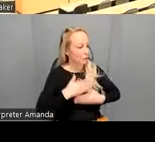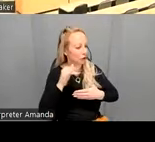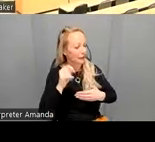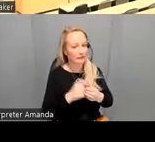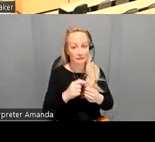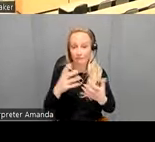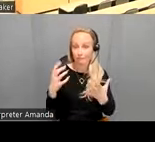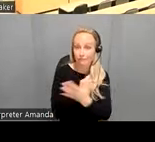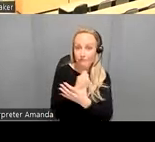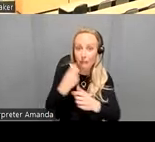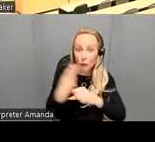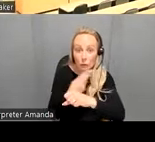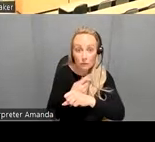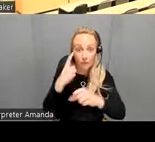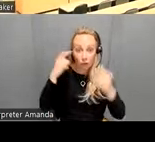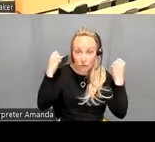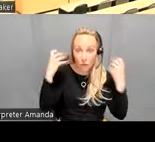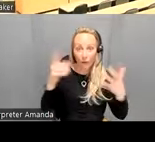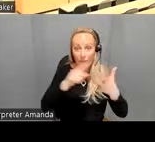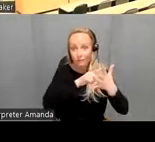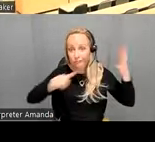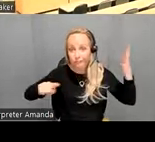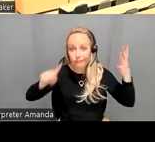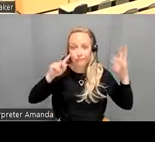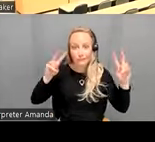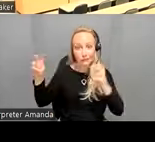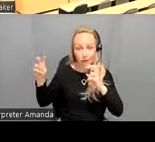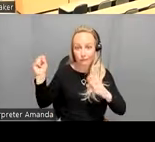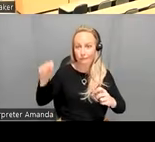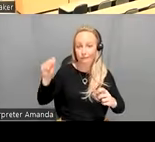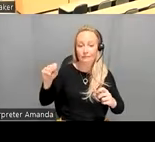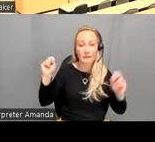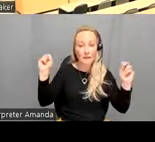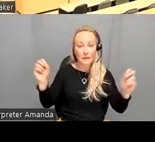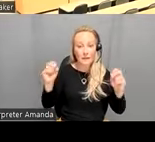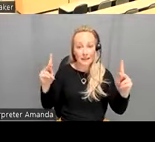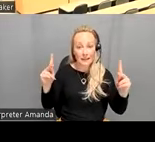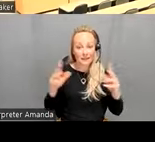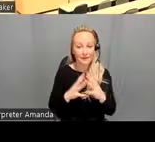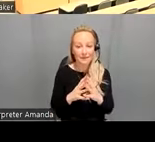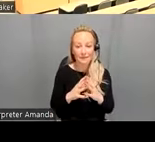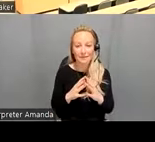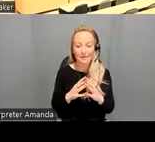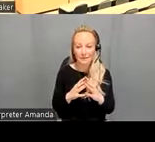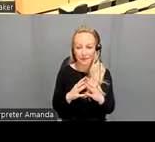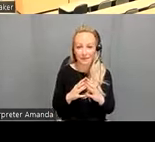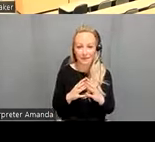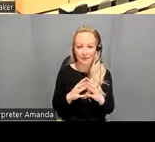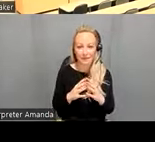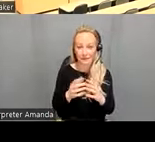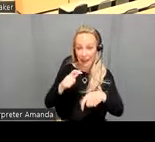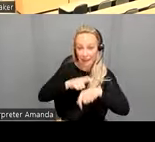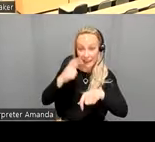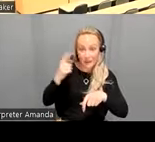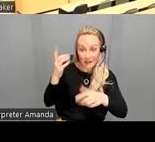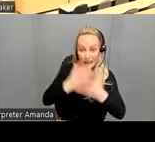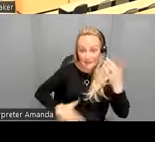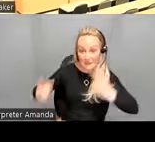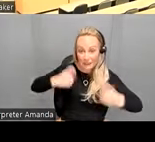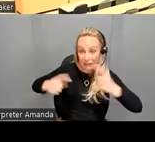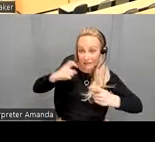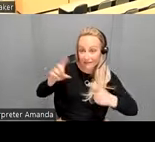for so many uh so many issues okay um do we have any we have time for some questions David